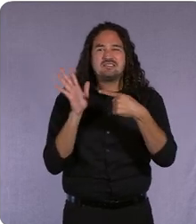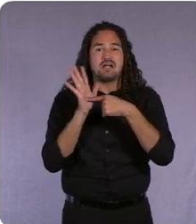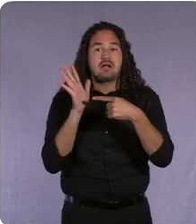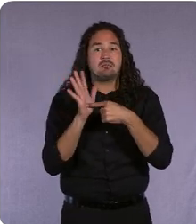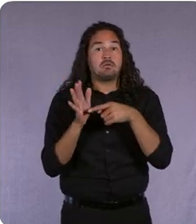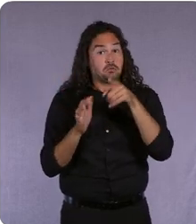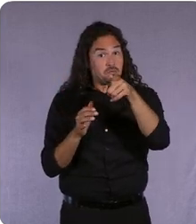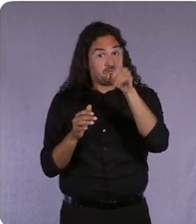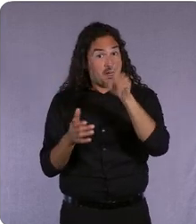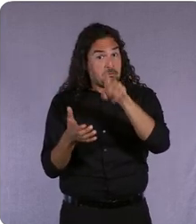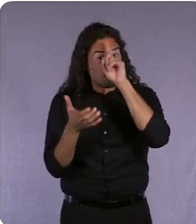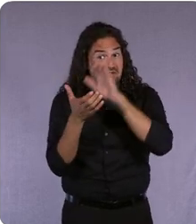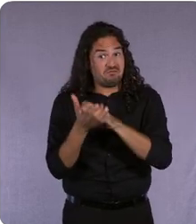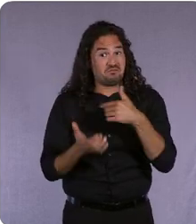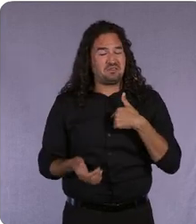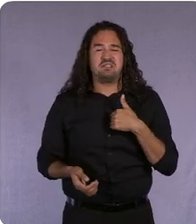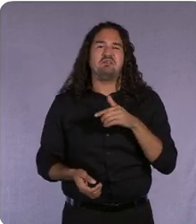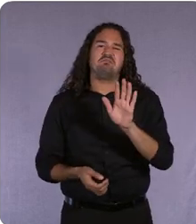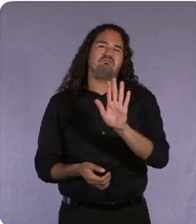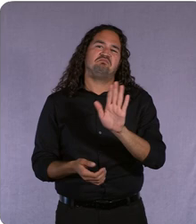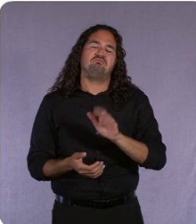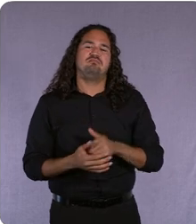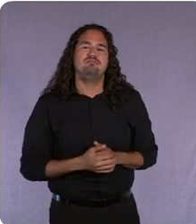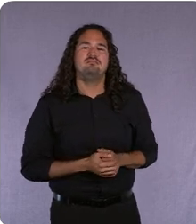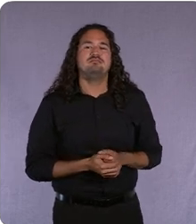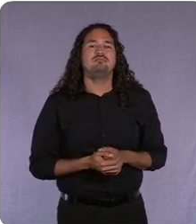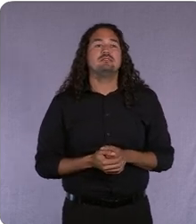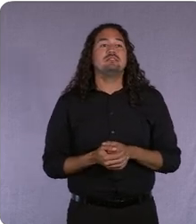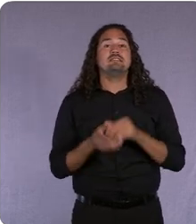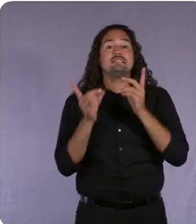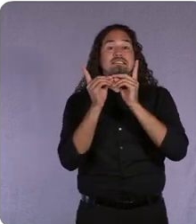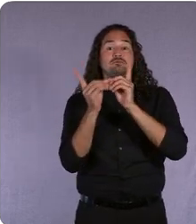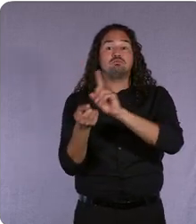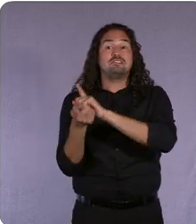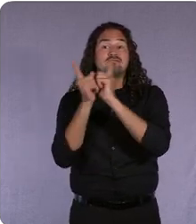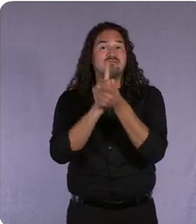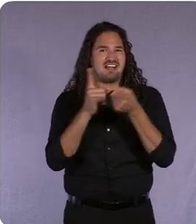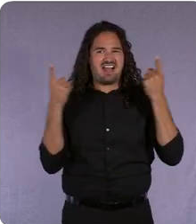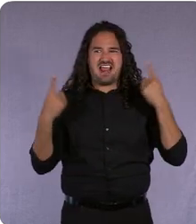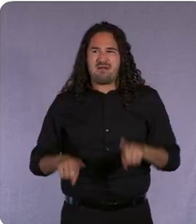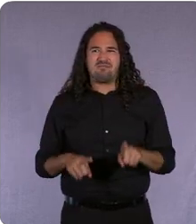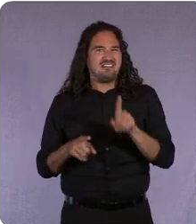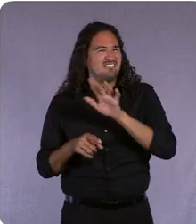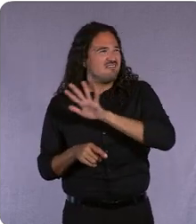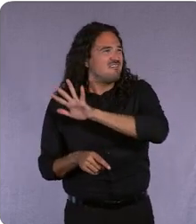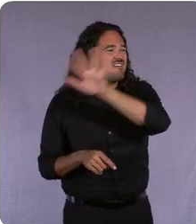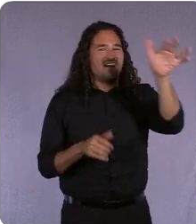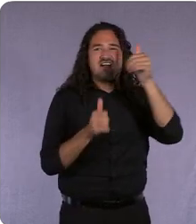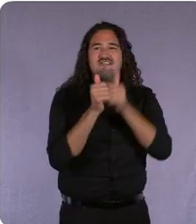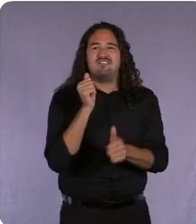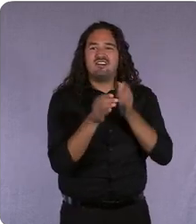my word for it. Digital transformation is happening across every industry. But media and entertainment